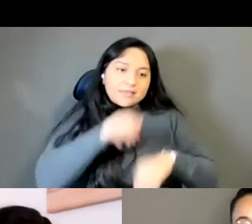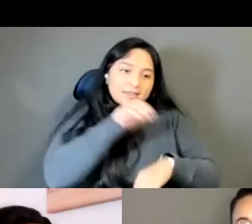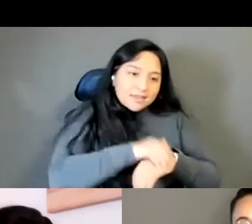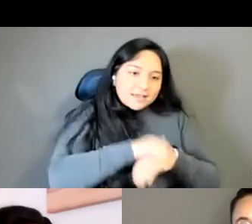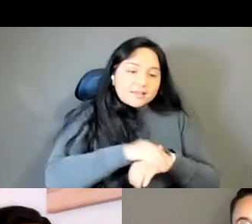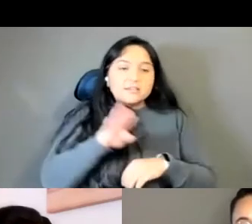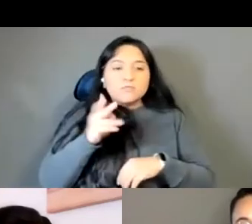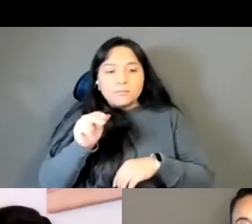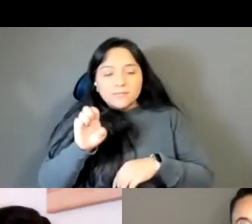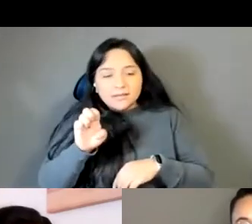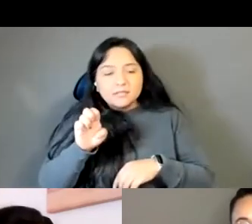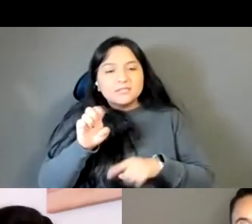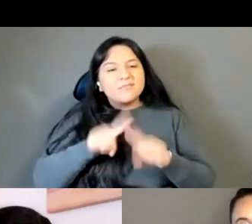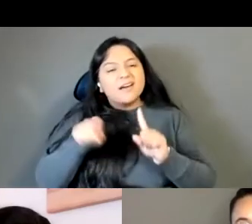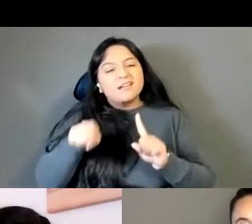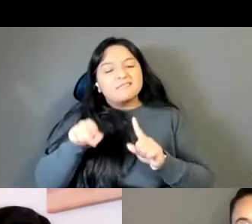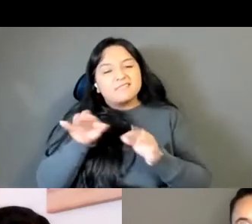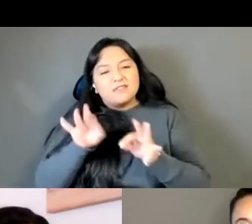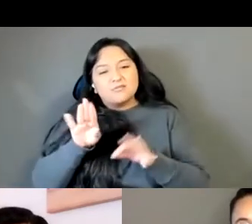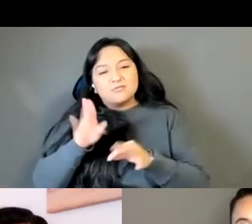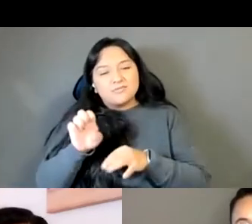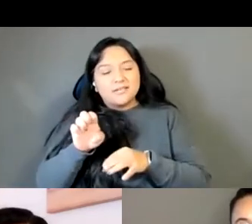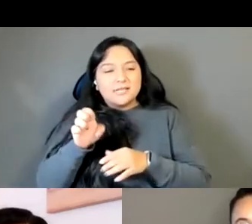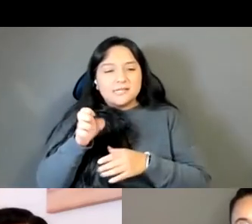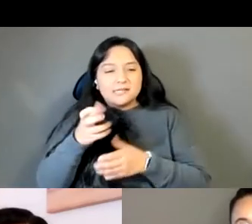and then losing Burmese, when we moved to the States.